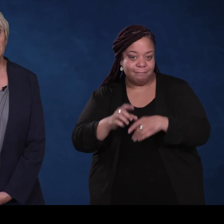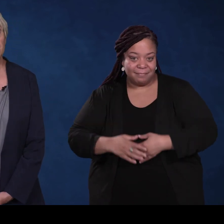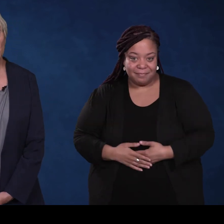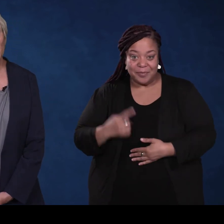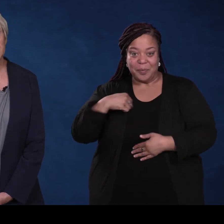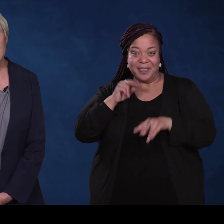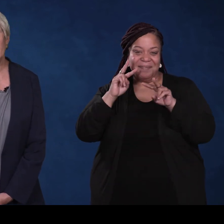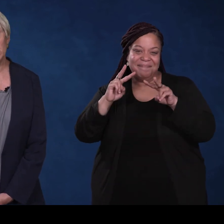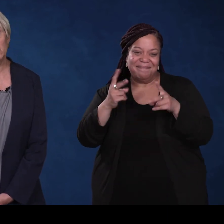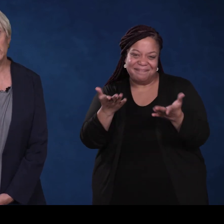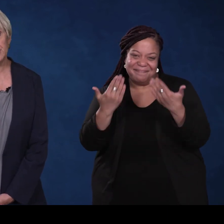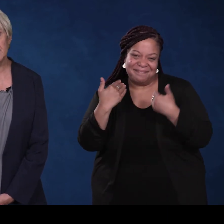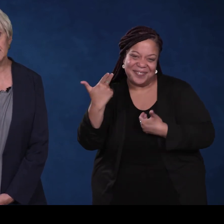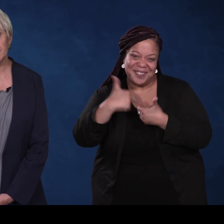Toni: We look forward to having you join us.